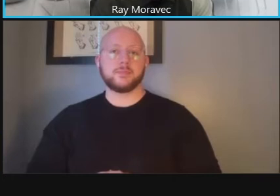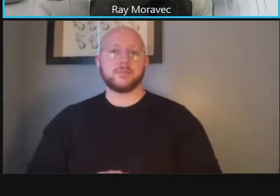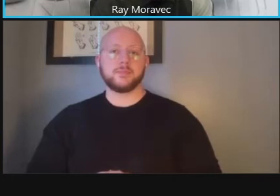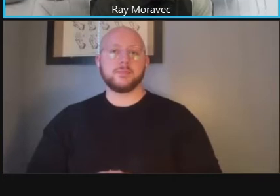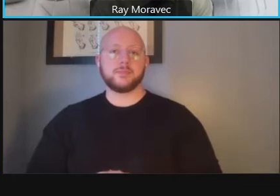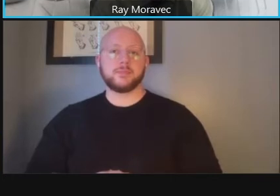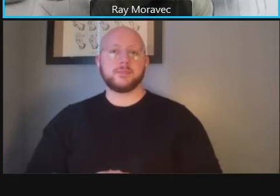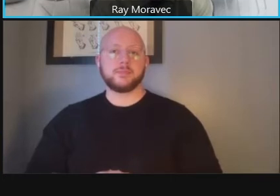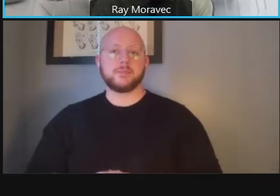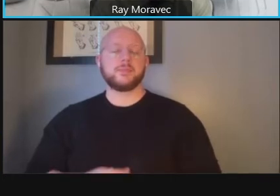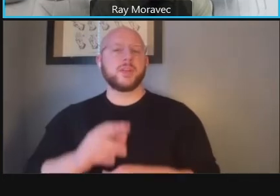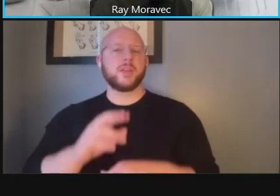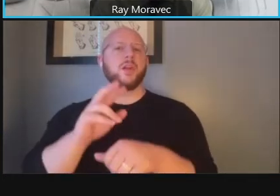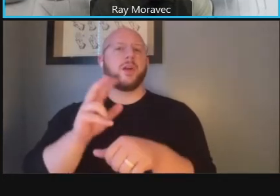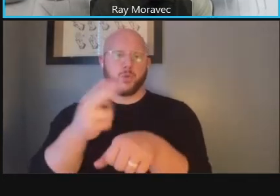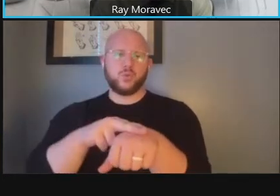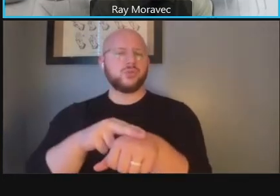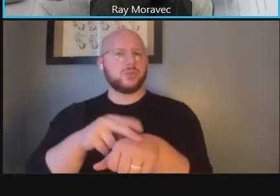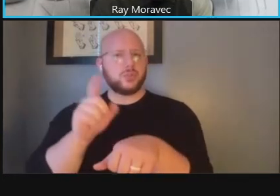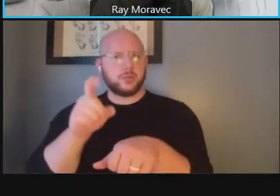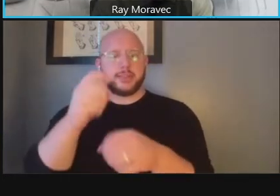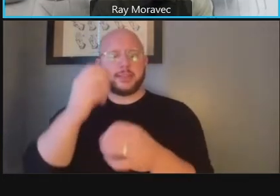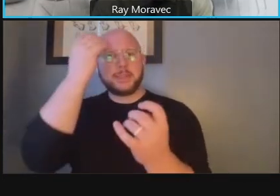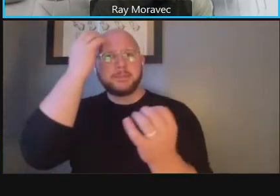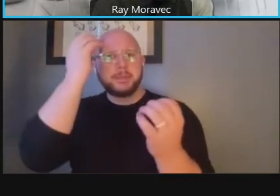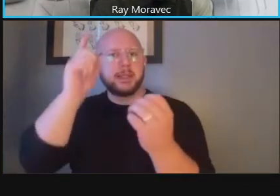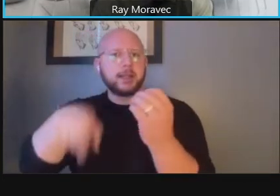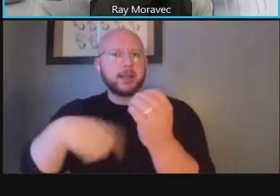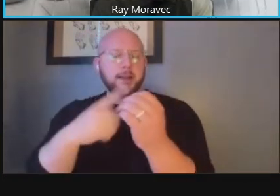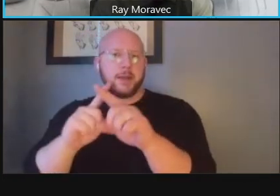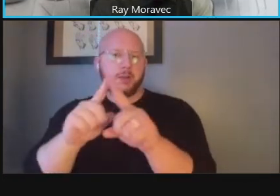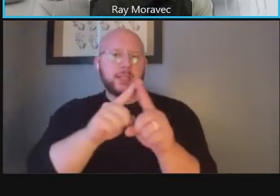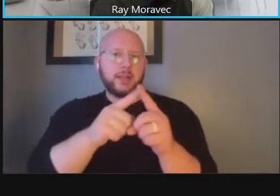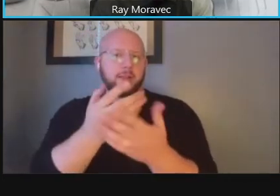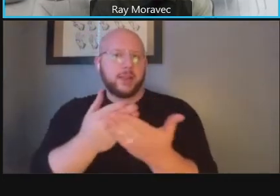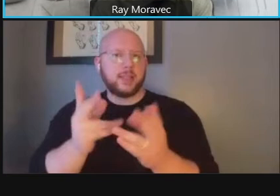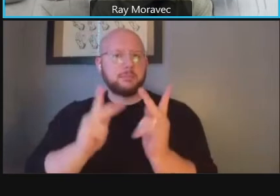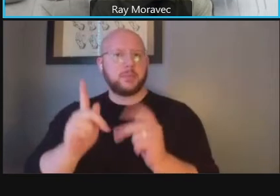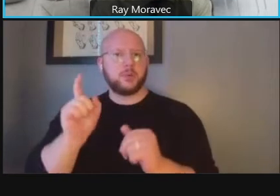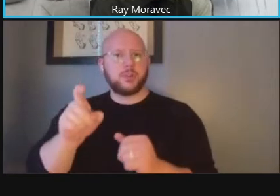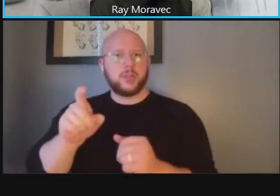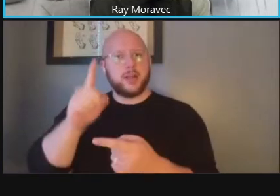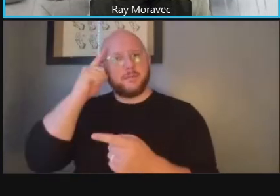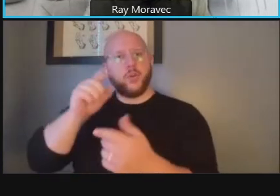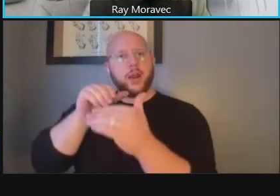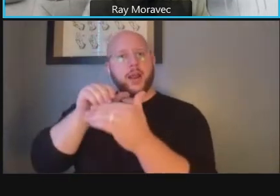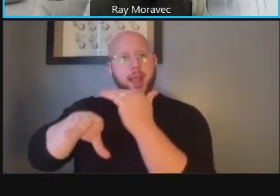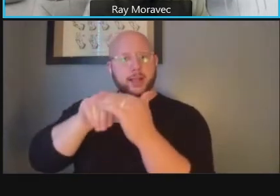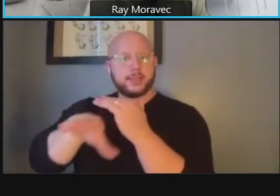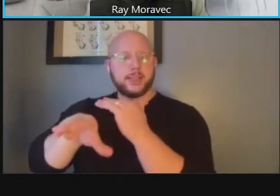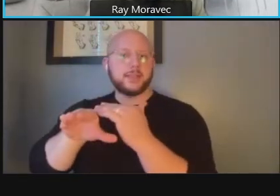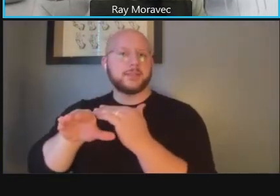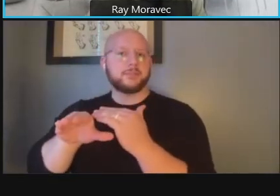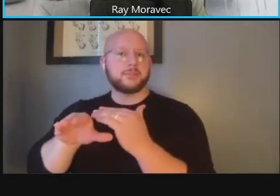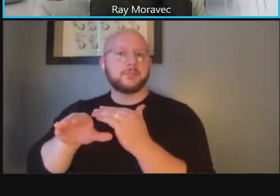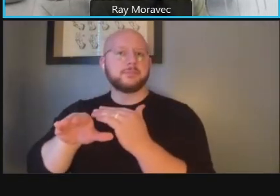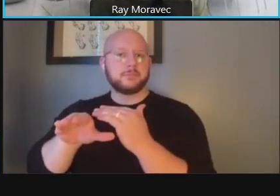and of course we have to keep an account the metro access for those that need assistance or others